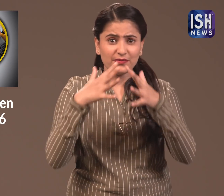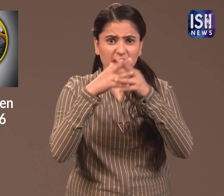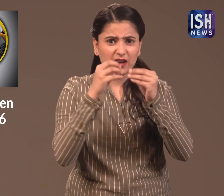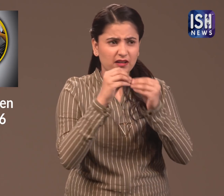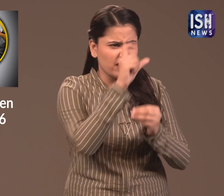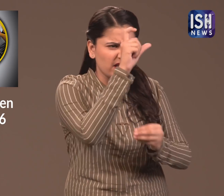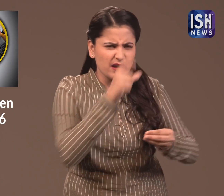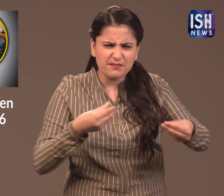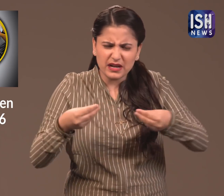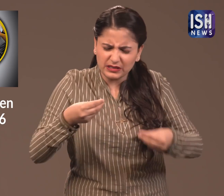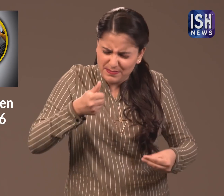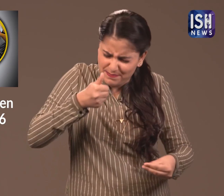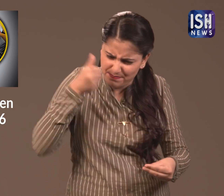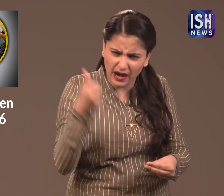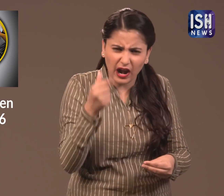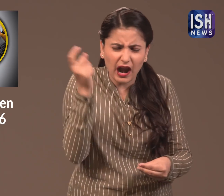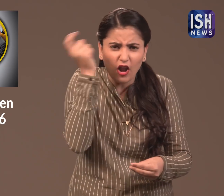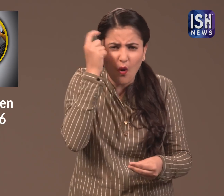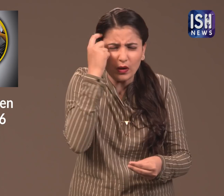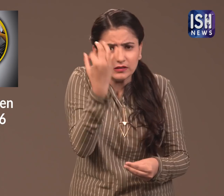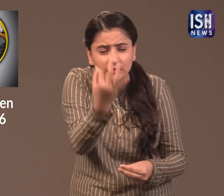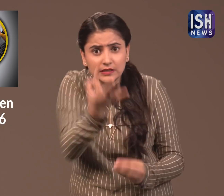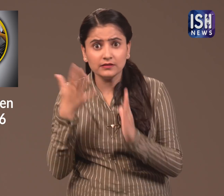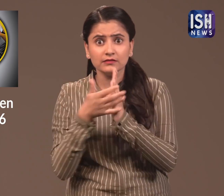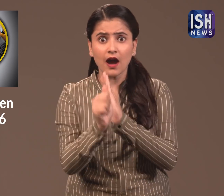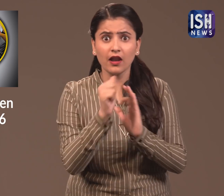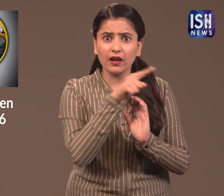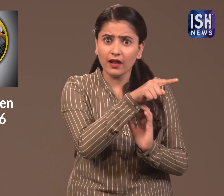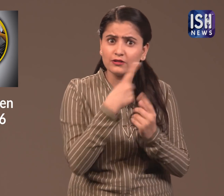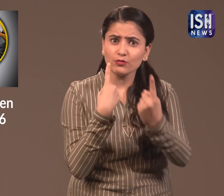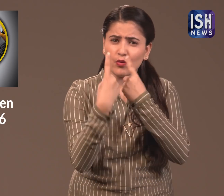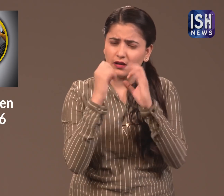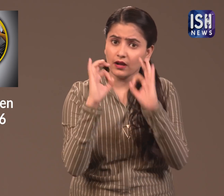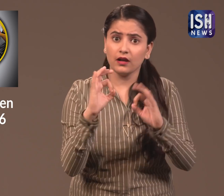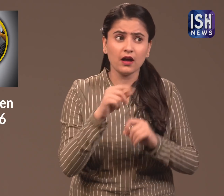Mr Buffett is excellent businessman and possesses very good knowlege and skills.